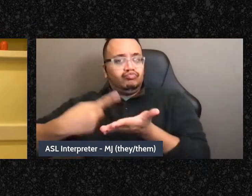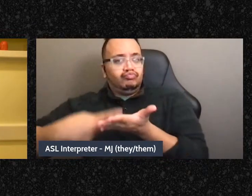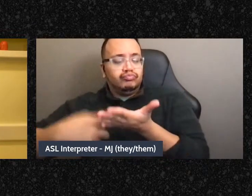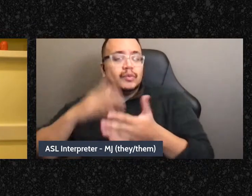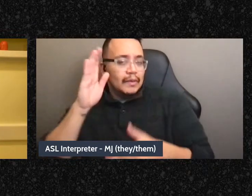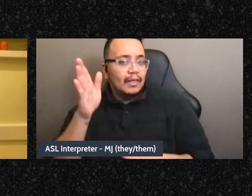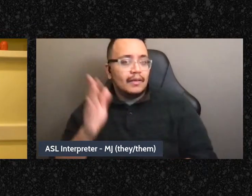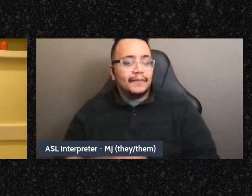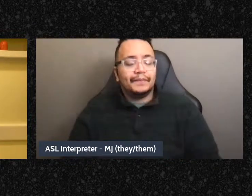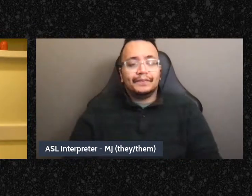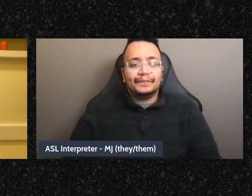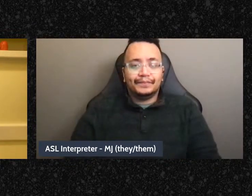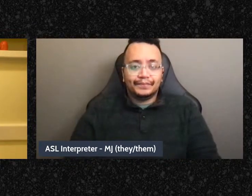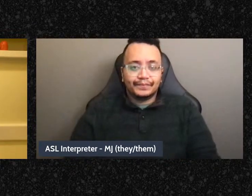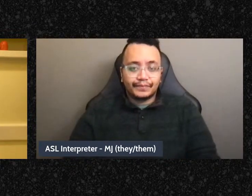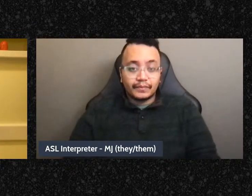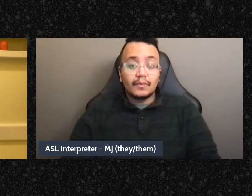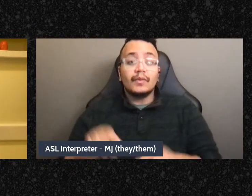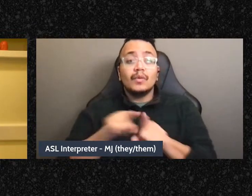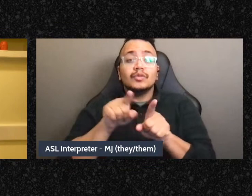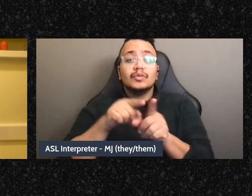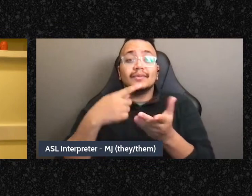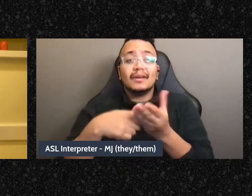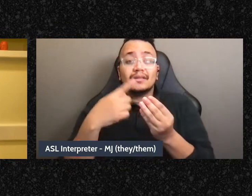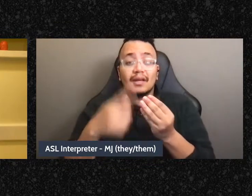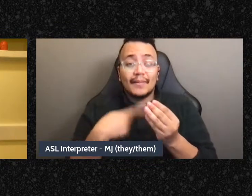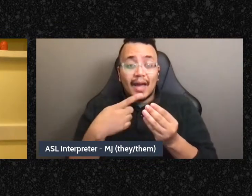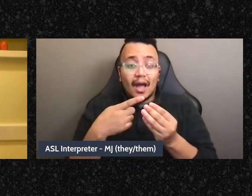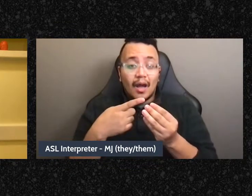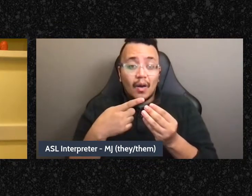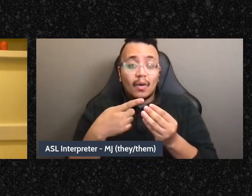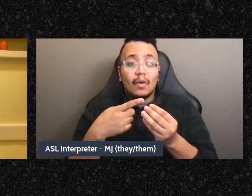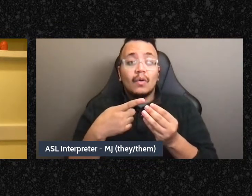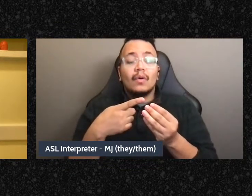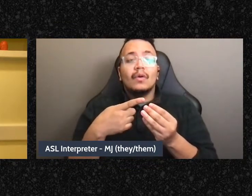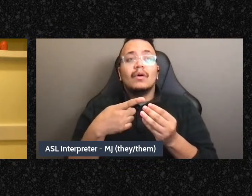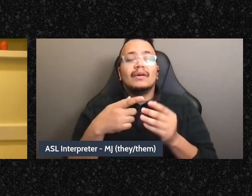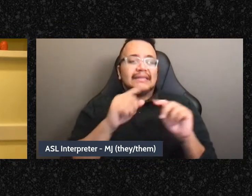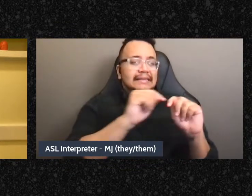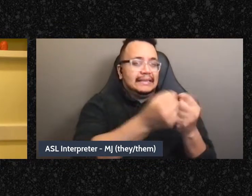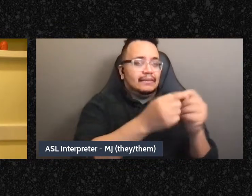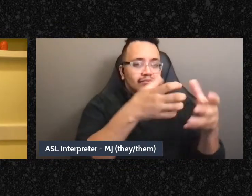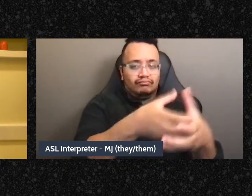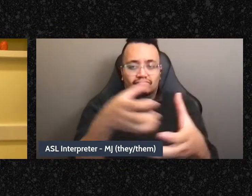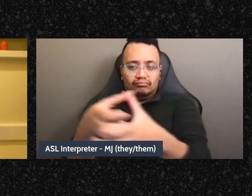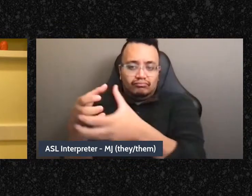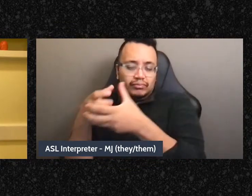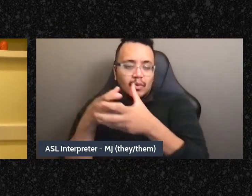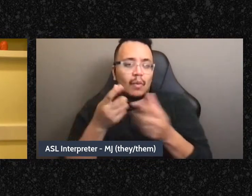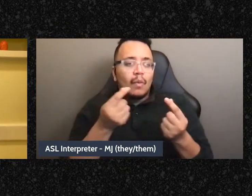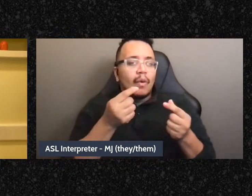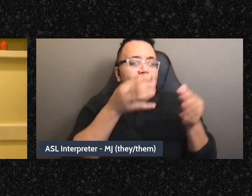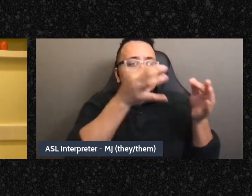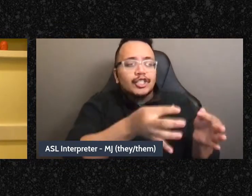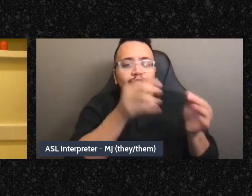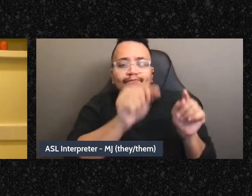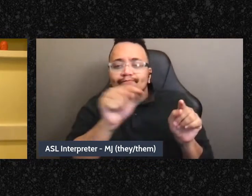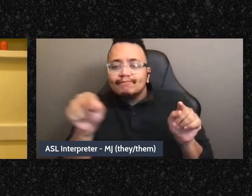we talked about the difference between things that were decided on teams, so we didn't have a decision making chart we just did this in this proposal like “hey, these are the kind of things